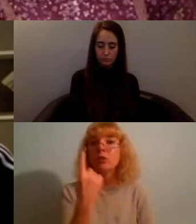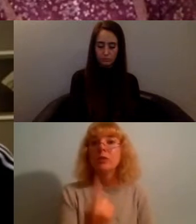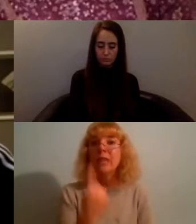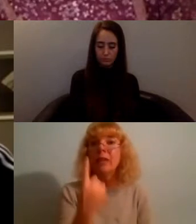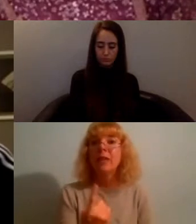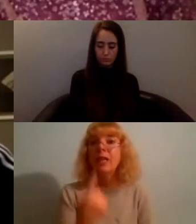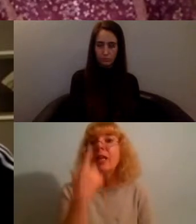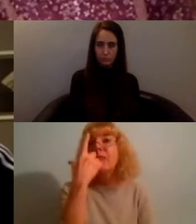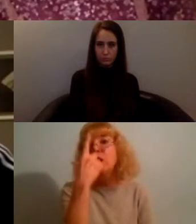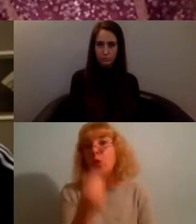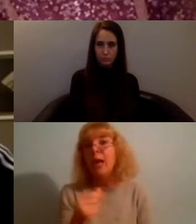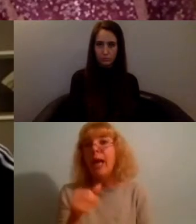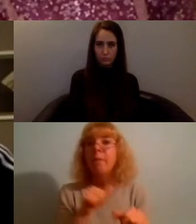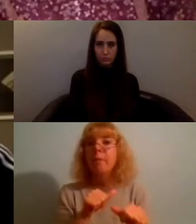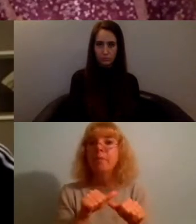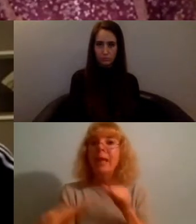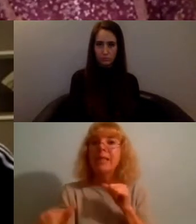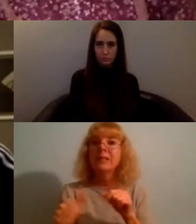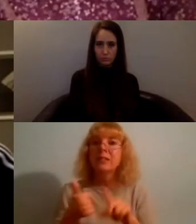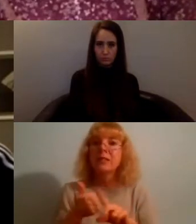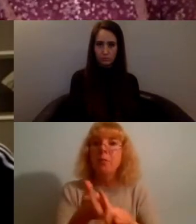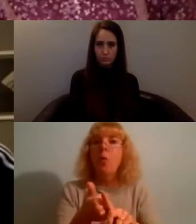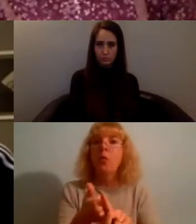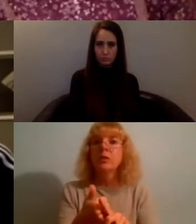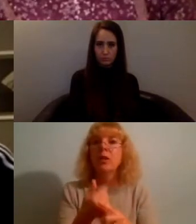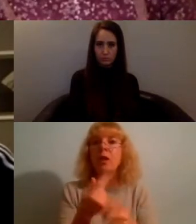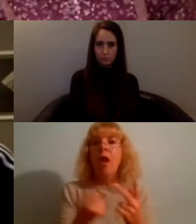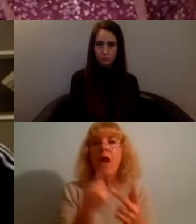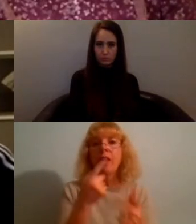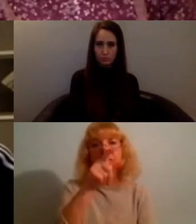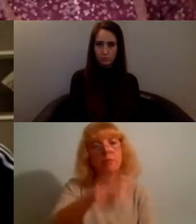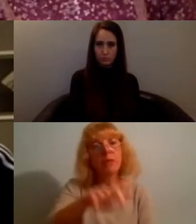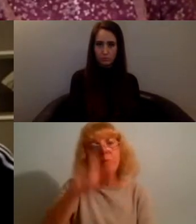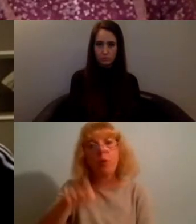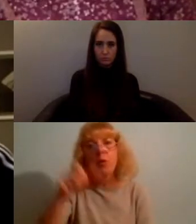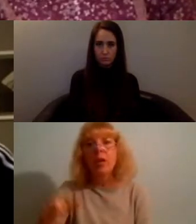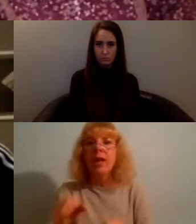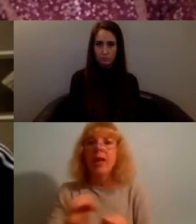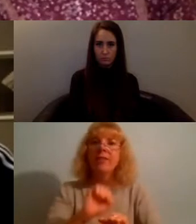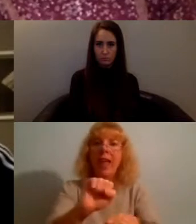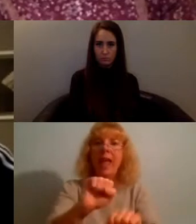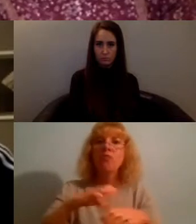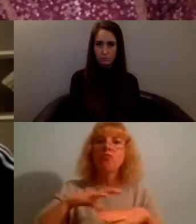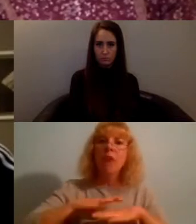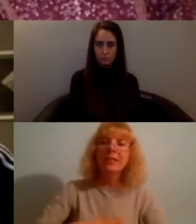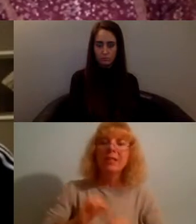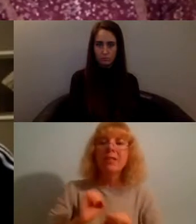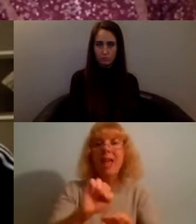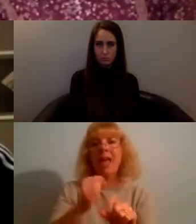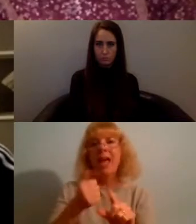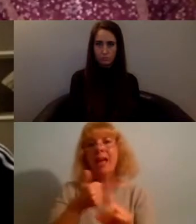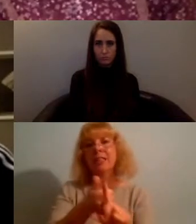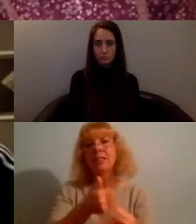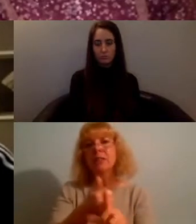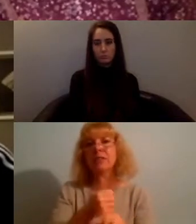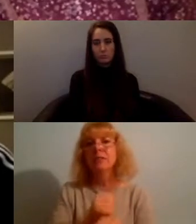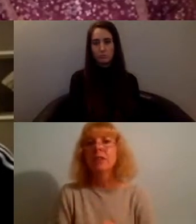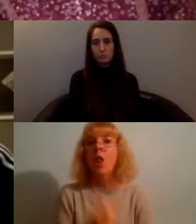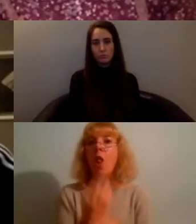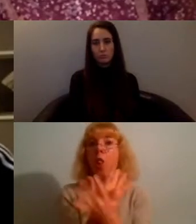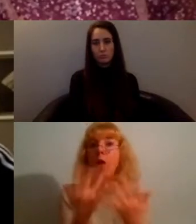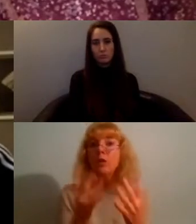as well in their rest and in their activism yeah love it there's lots of questions here as well